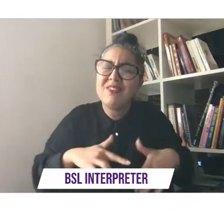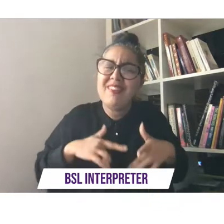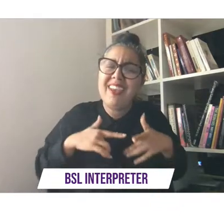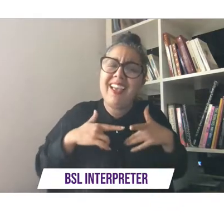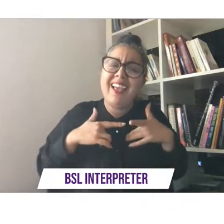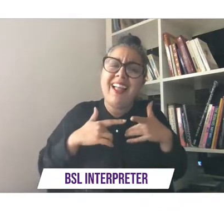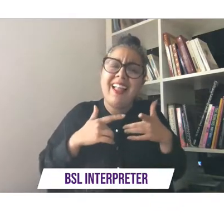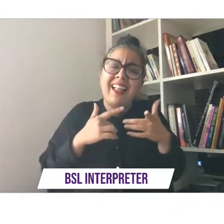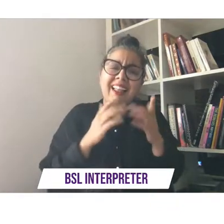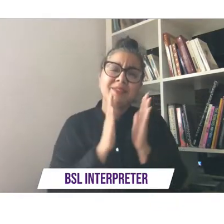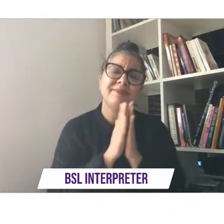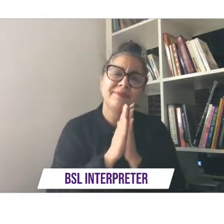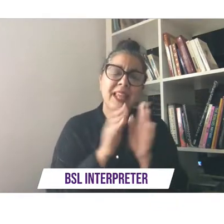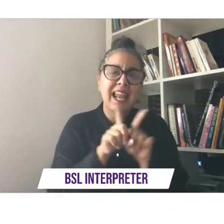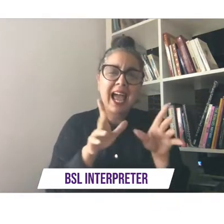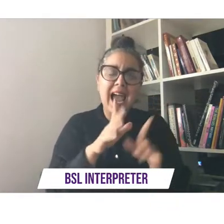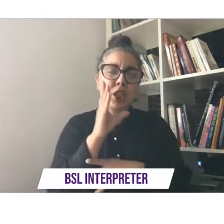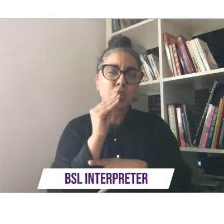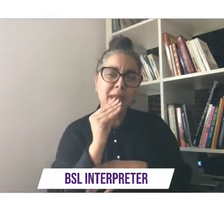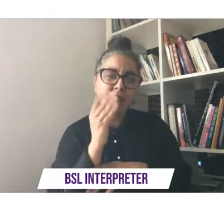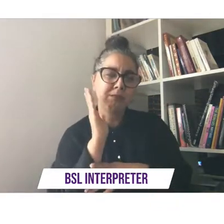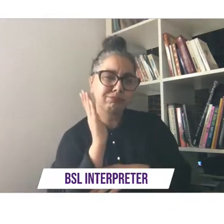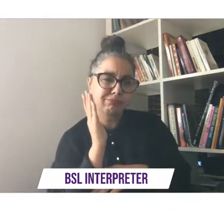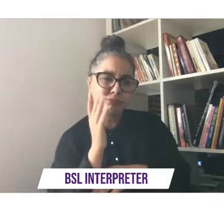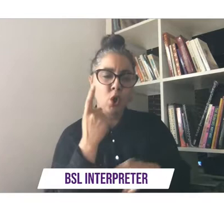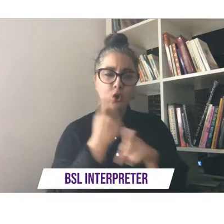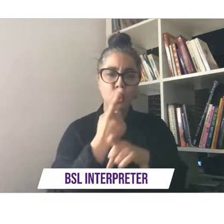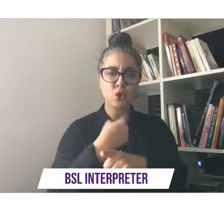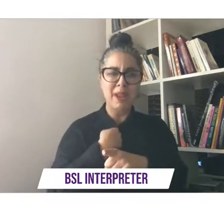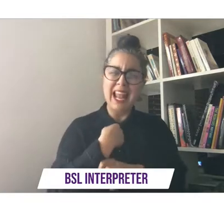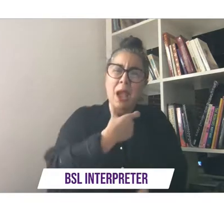to me personally i know i wasn't the only one for example who really enjoyed being